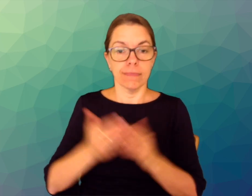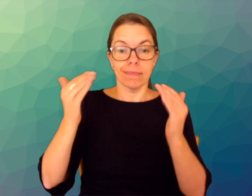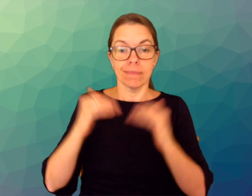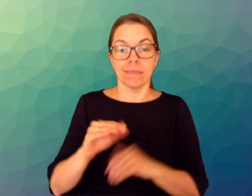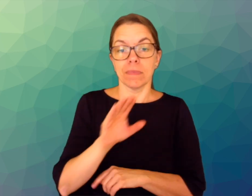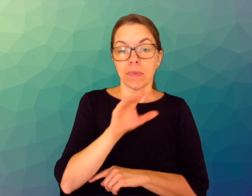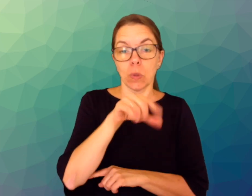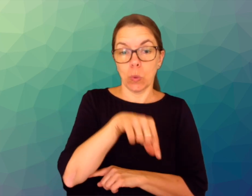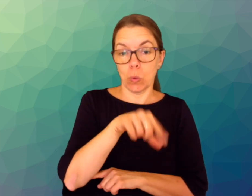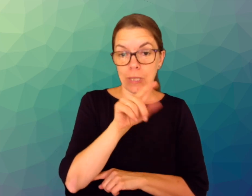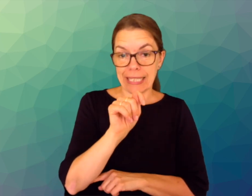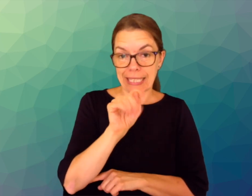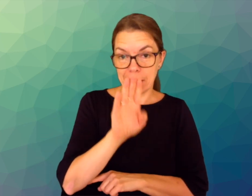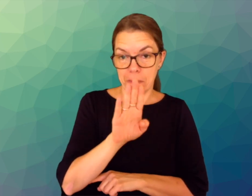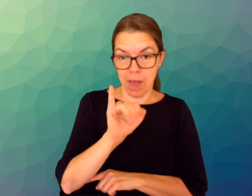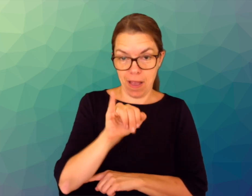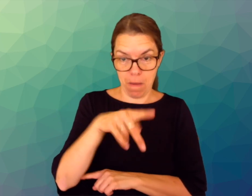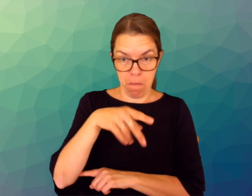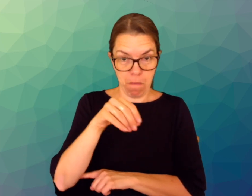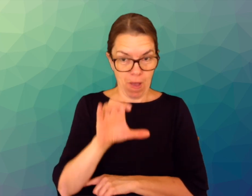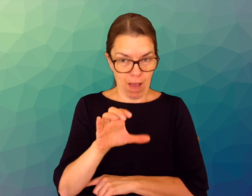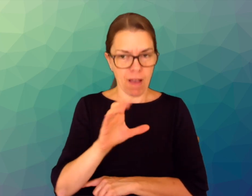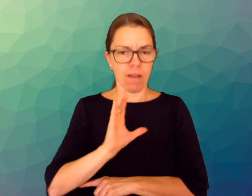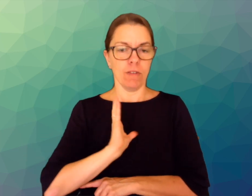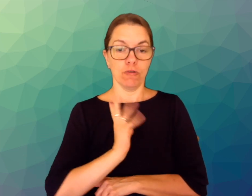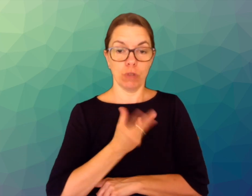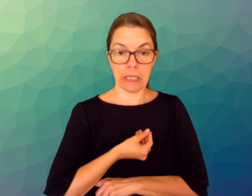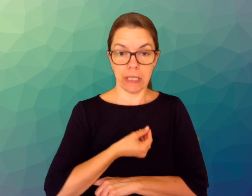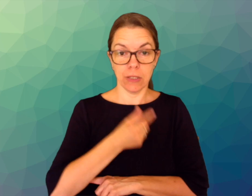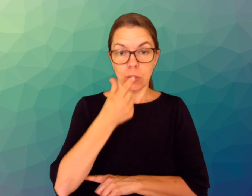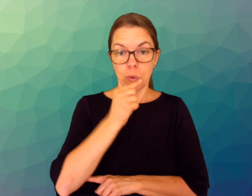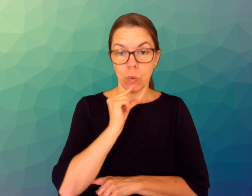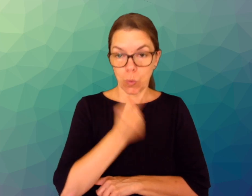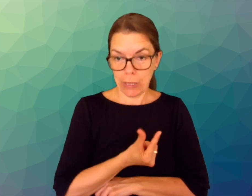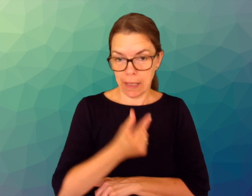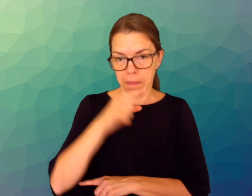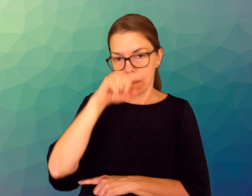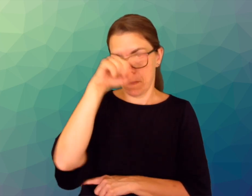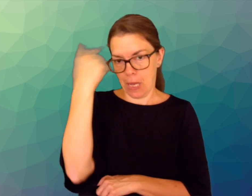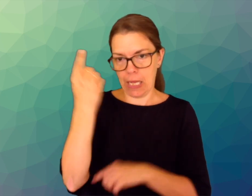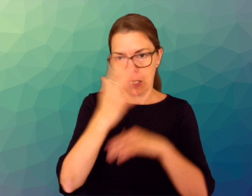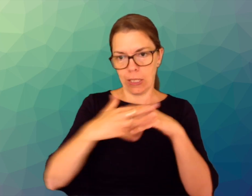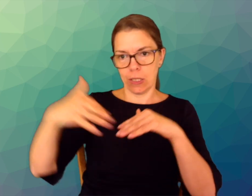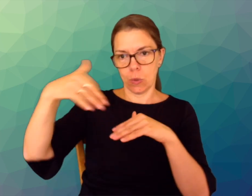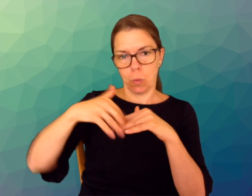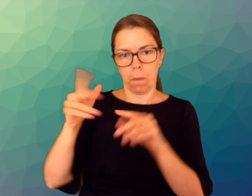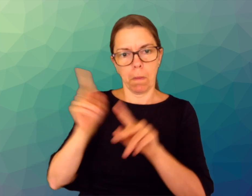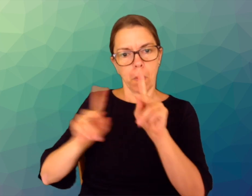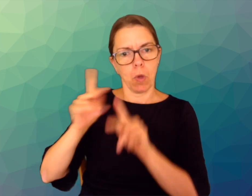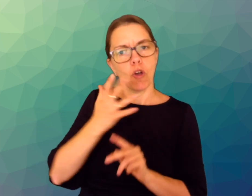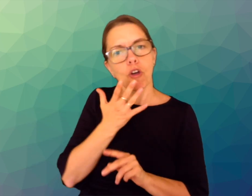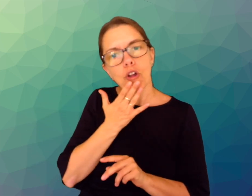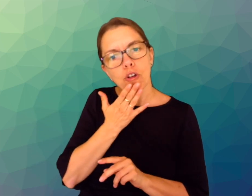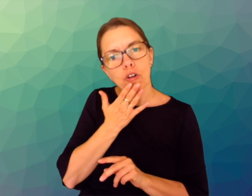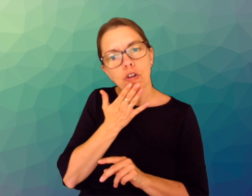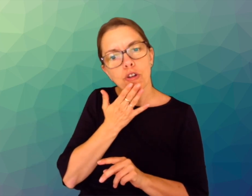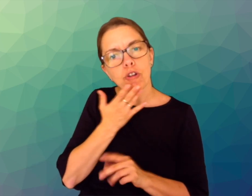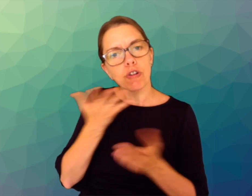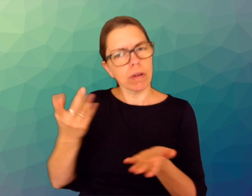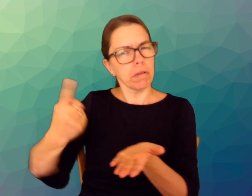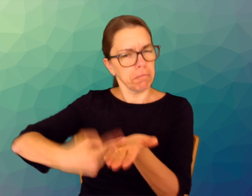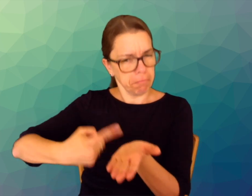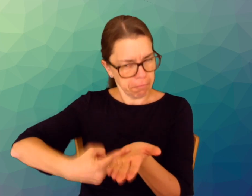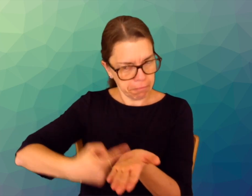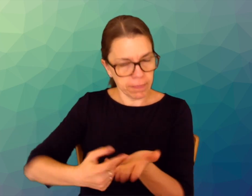QTBIPOC - Trans and Queer Black, Indigenous, People of Color;